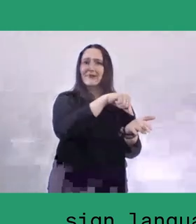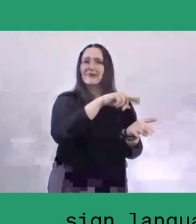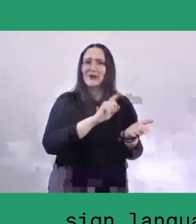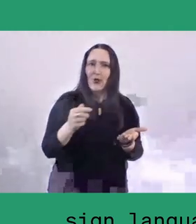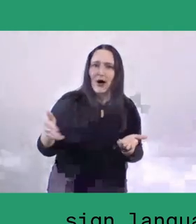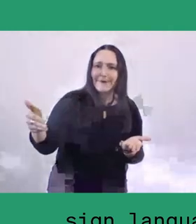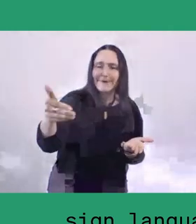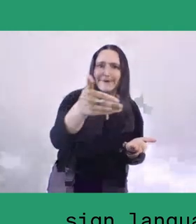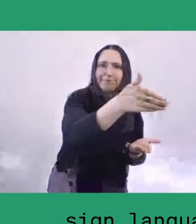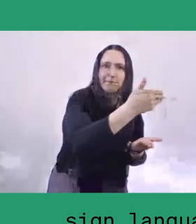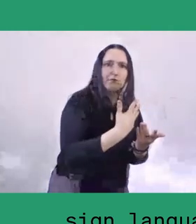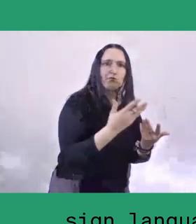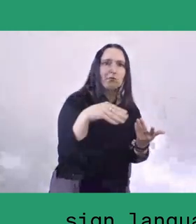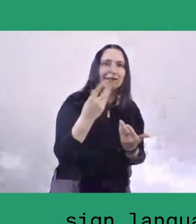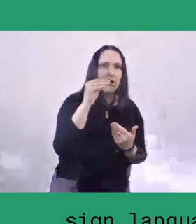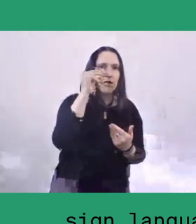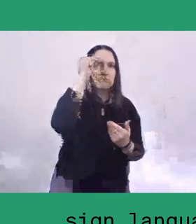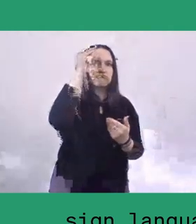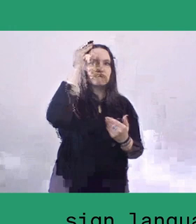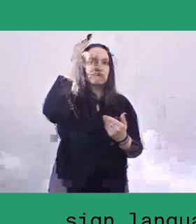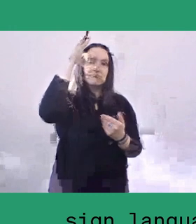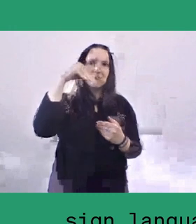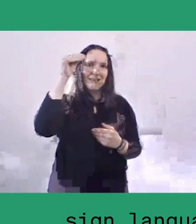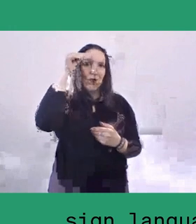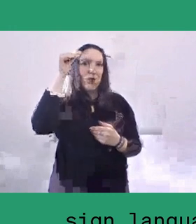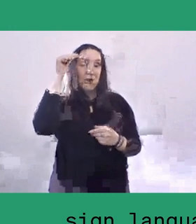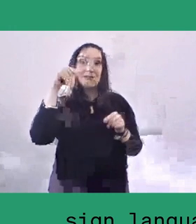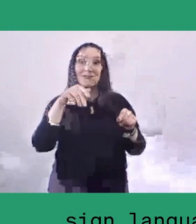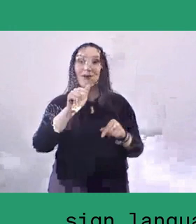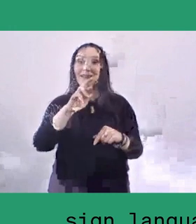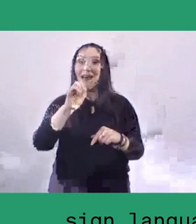So I'm also curious to hear more about the learning process from Armin